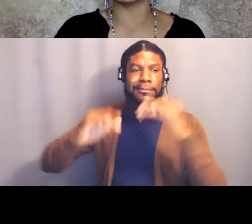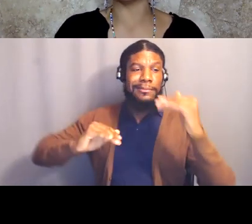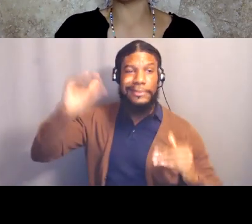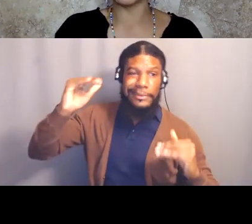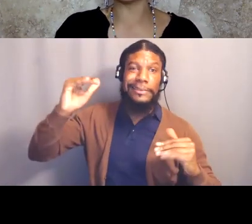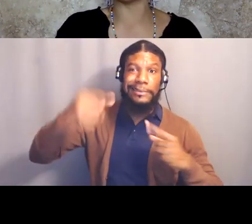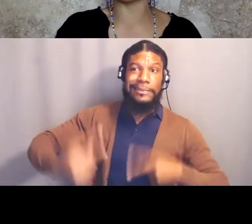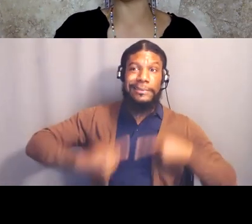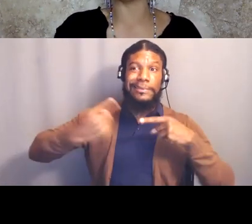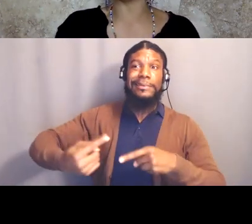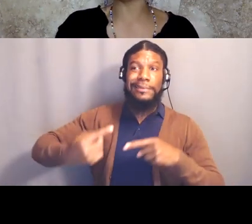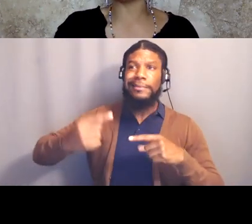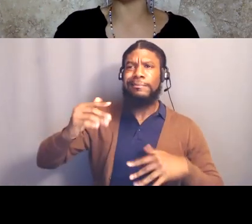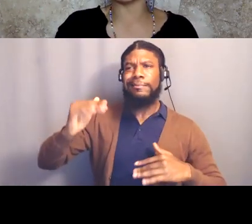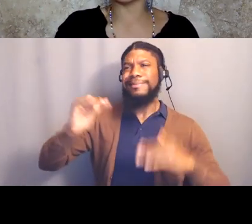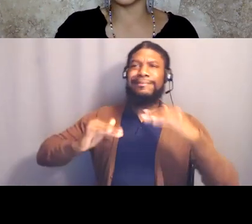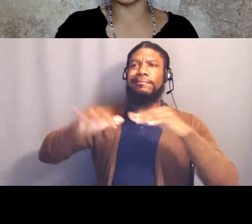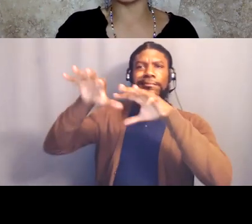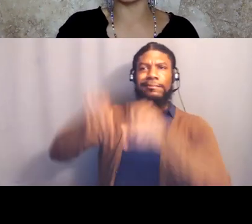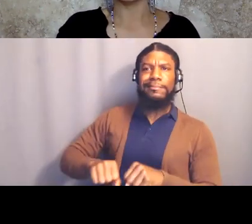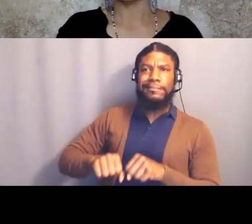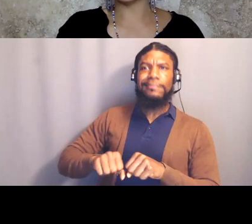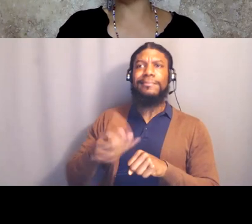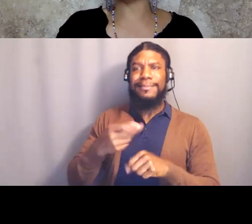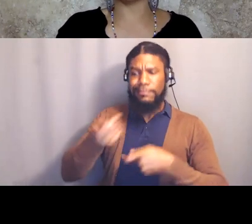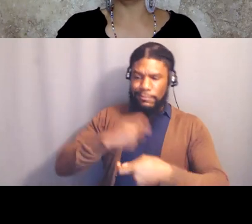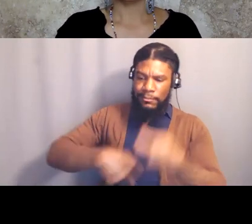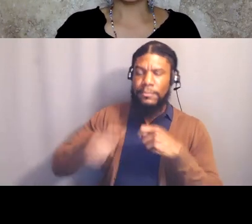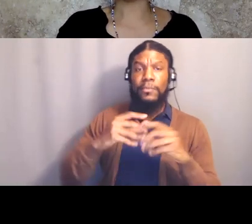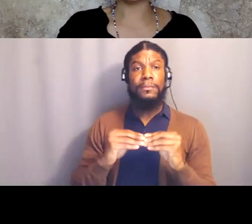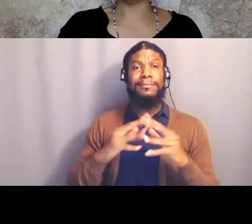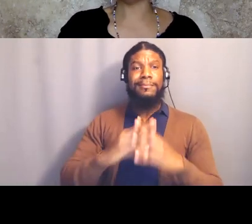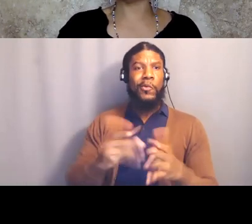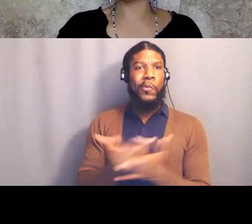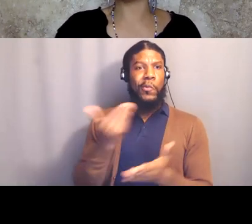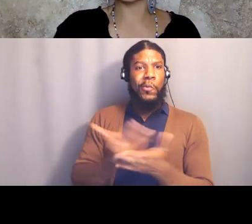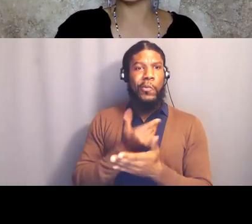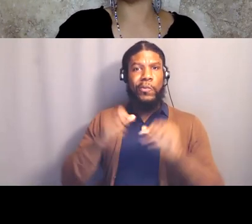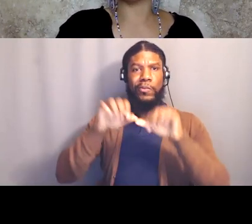What we're talking about is building and organizing, right? So at the end of this class,